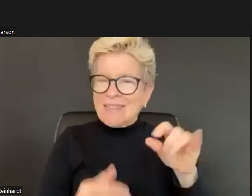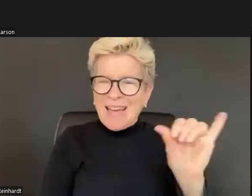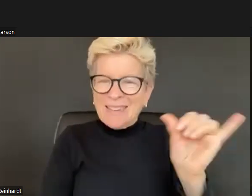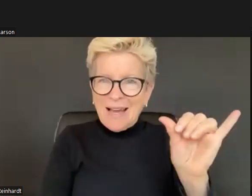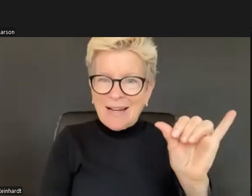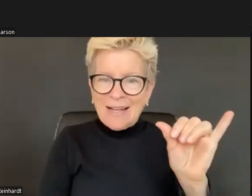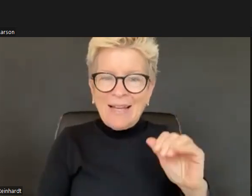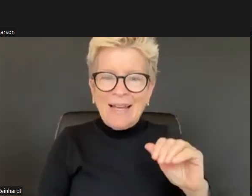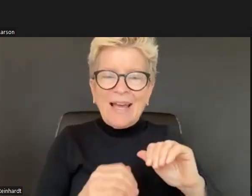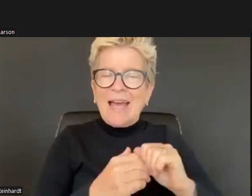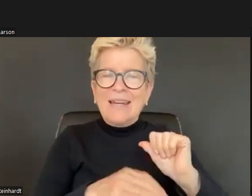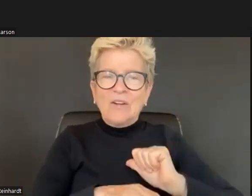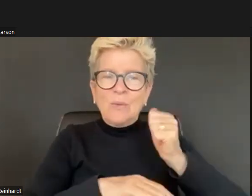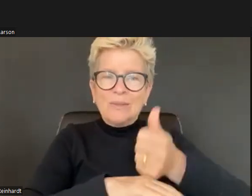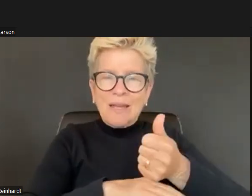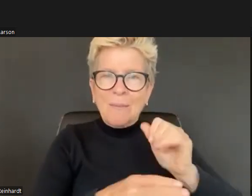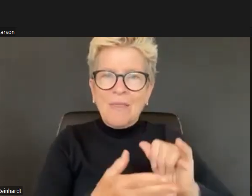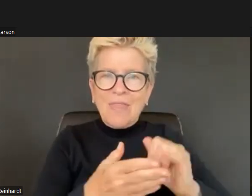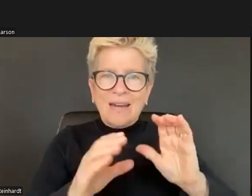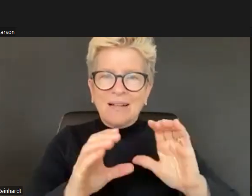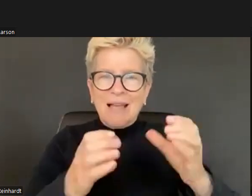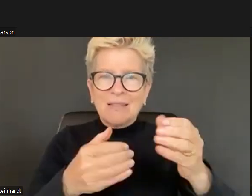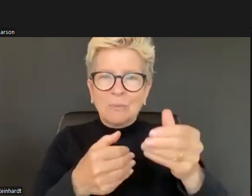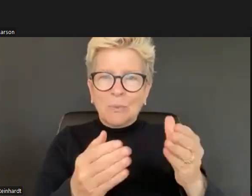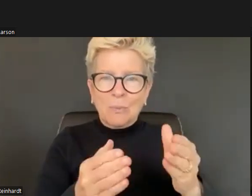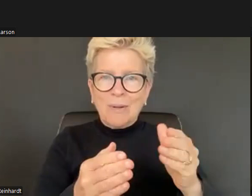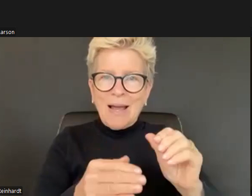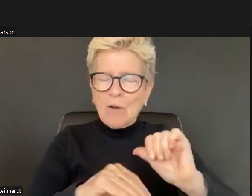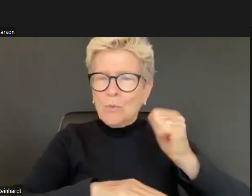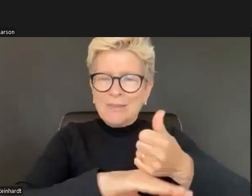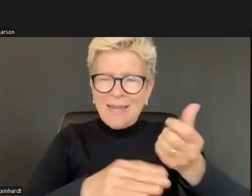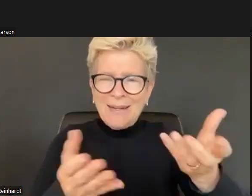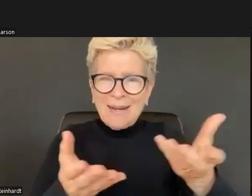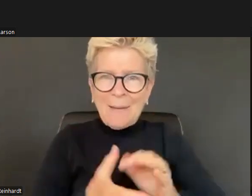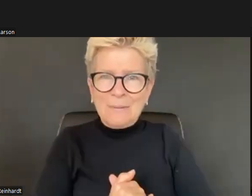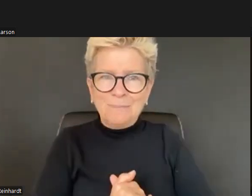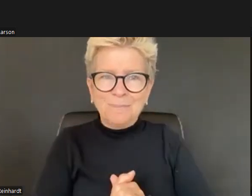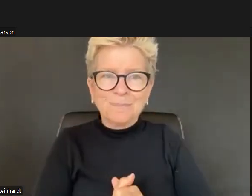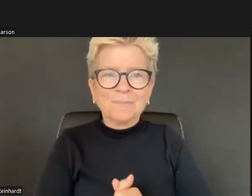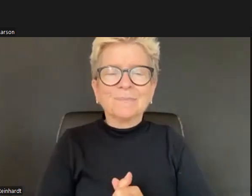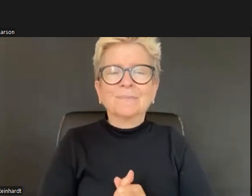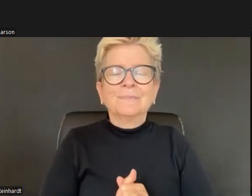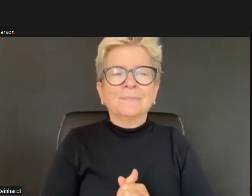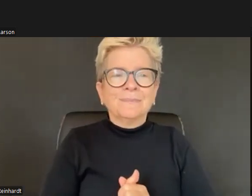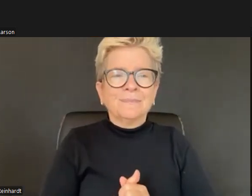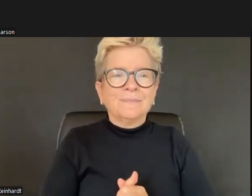Like I'm wondering if you could talk to us a little bit about like your permeability and your classroom and setting.